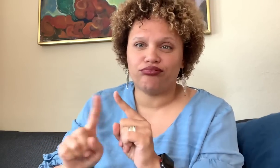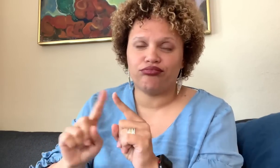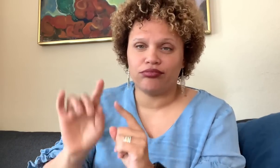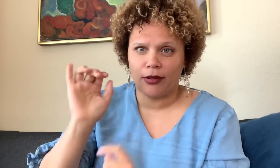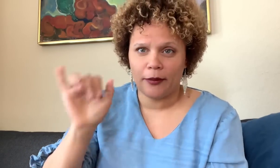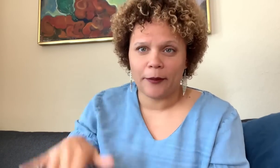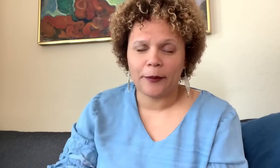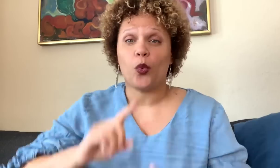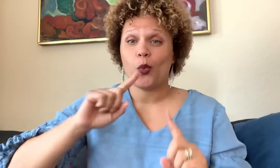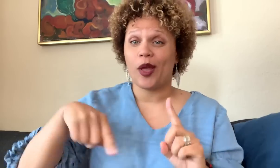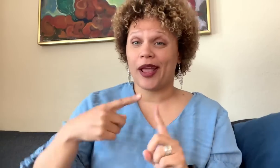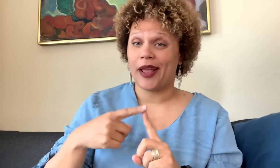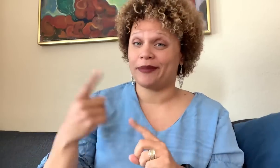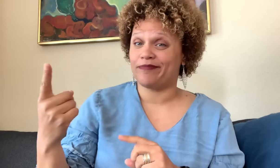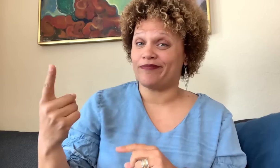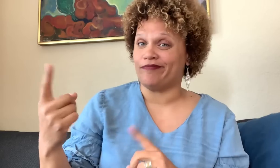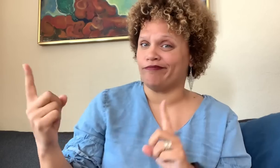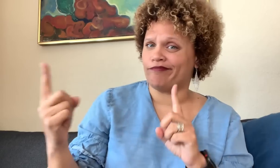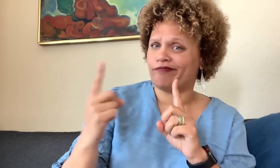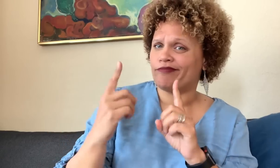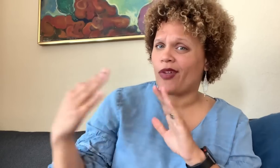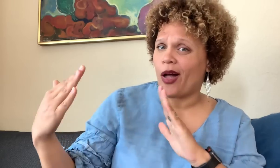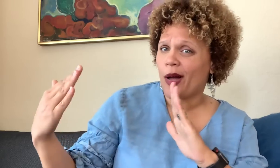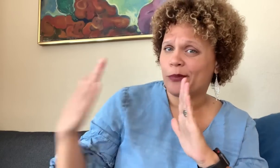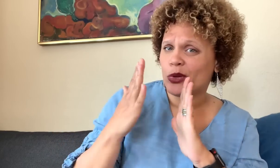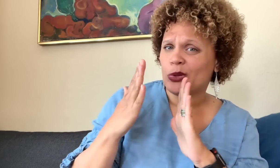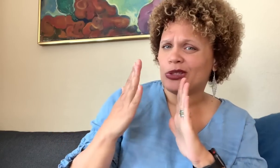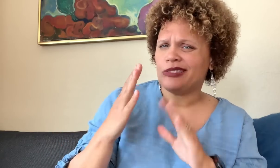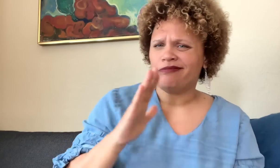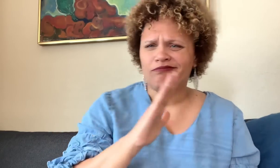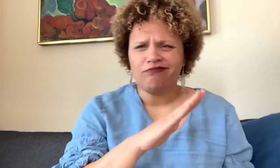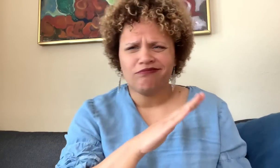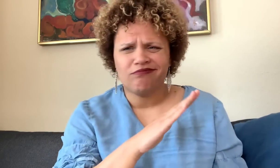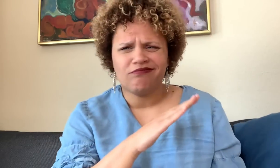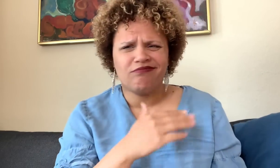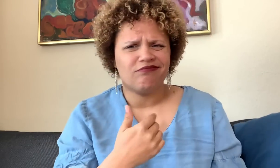and so forth. When approached and confronted that their actions have